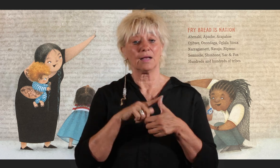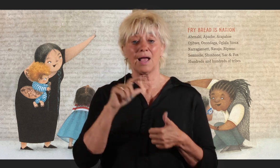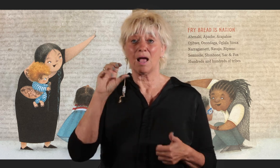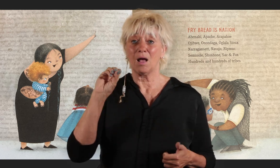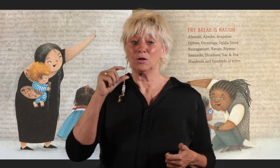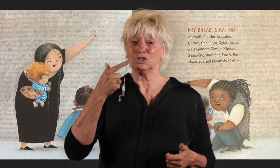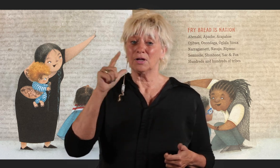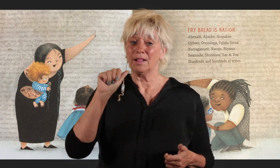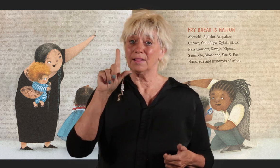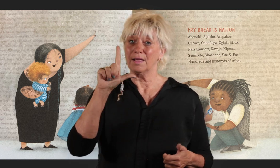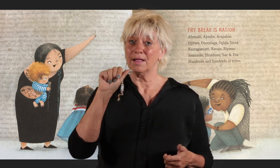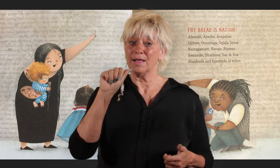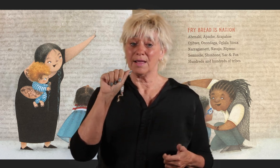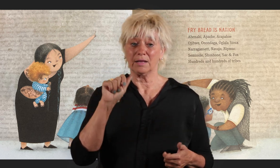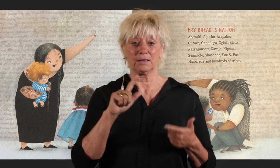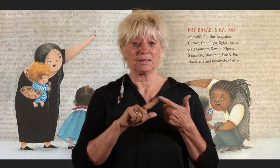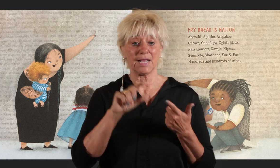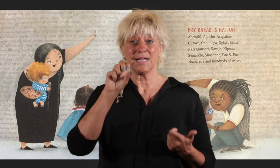Oglagla Sioux,